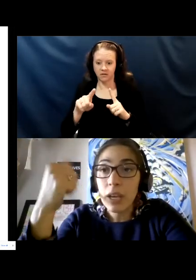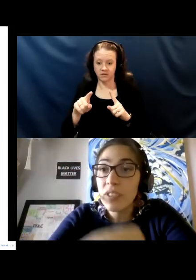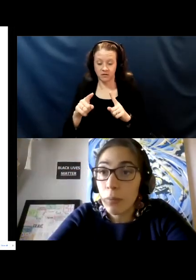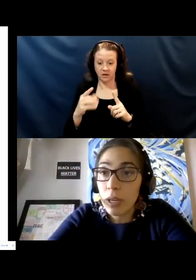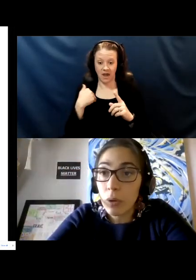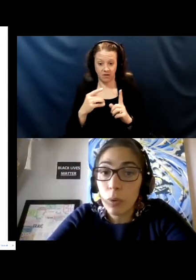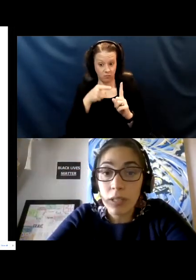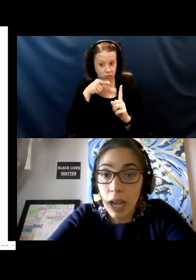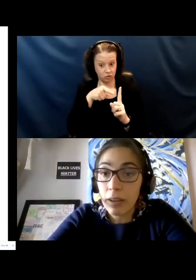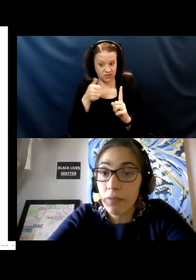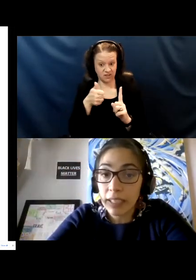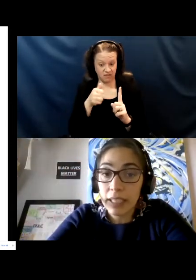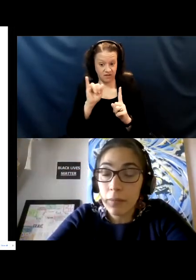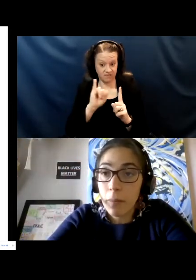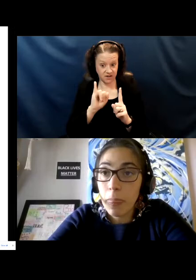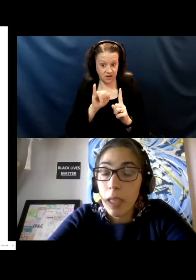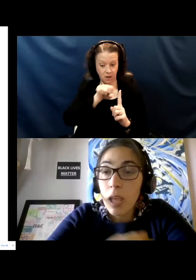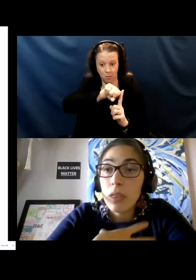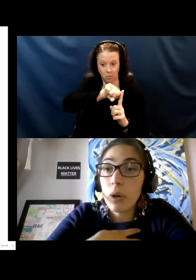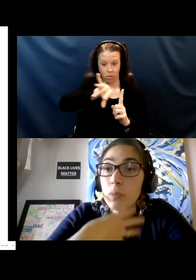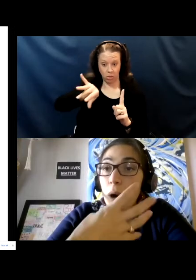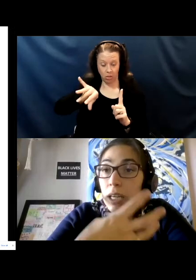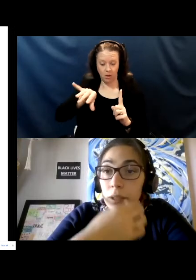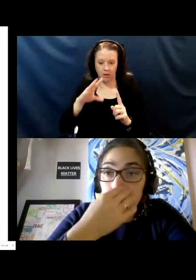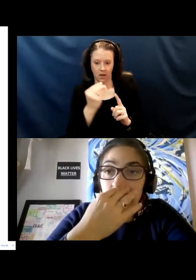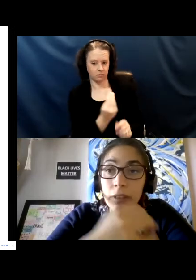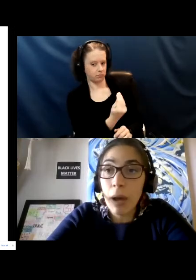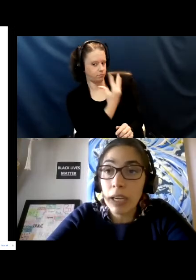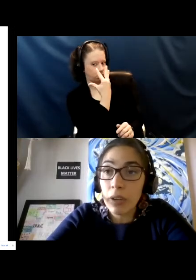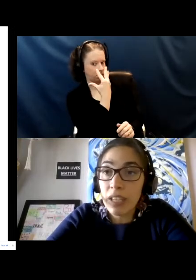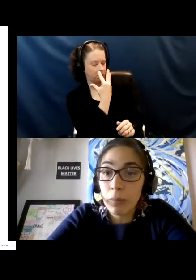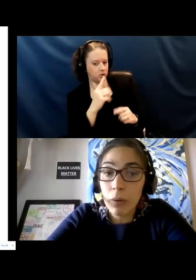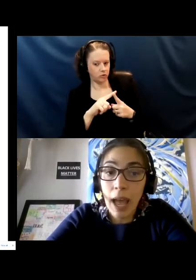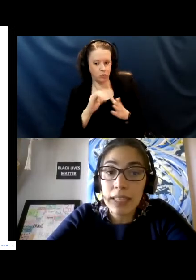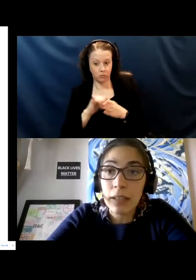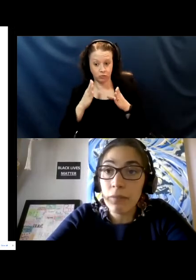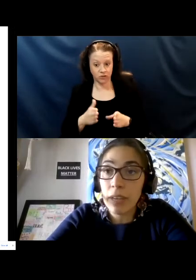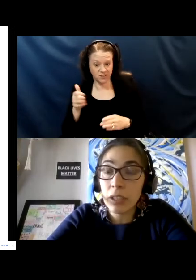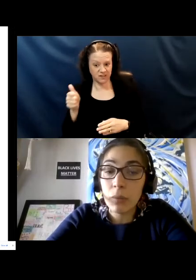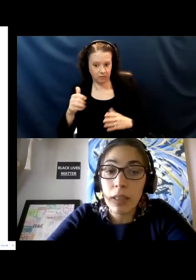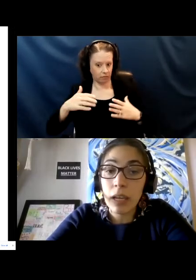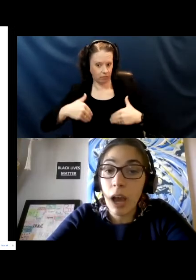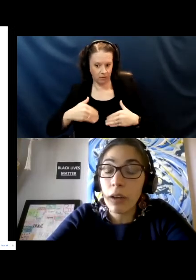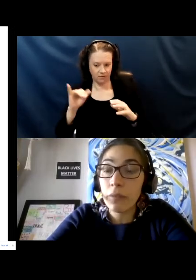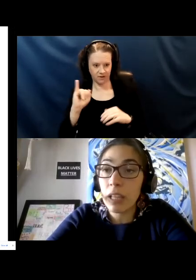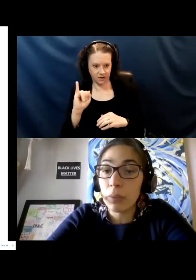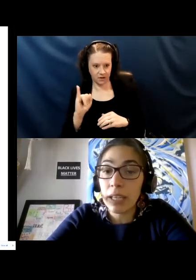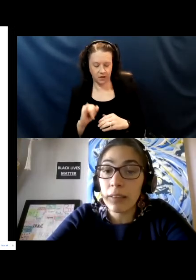of someone who is not infected. Those particles leave the body of someone who has the infection when they cough, they breathe,